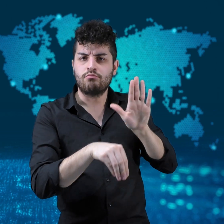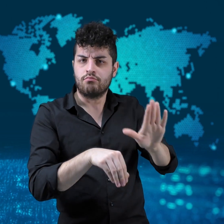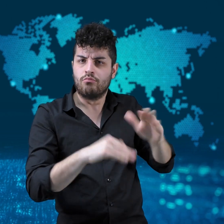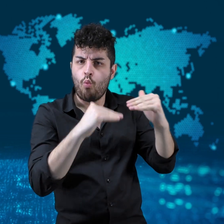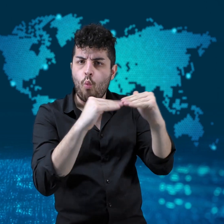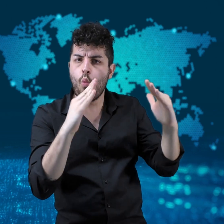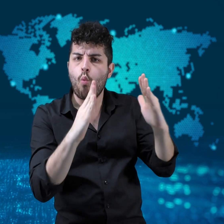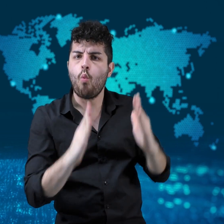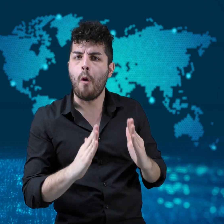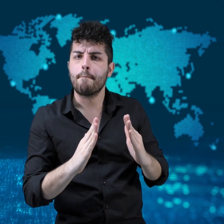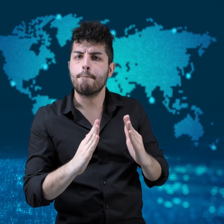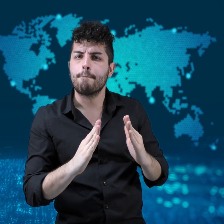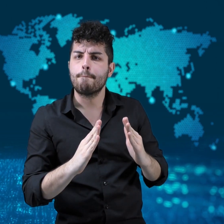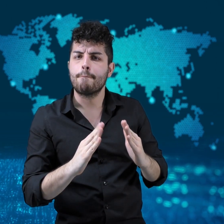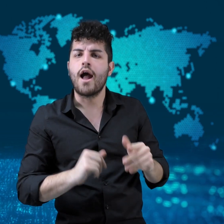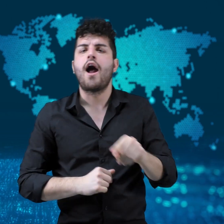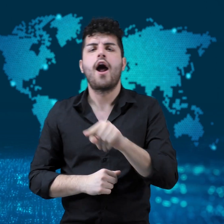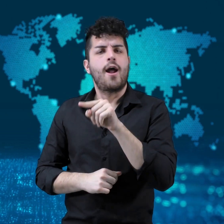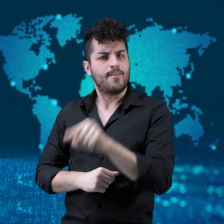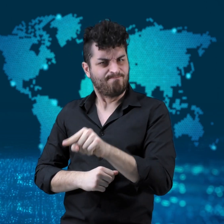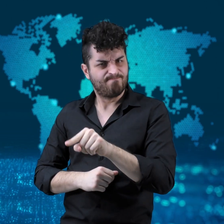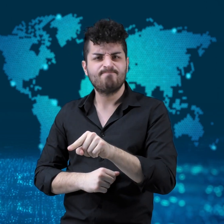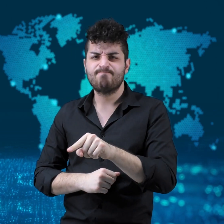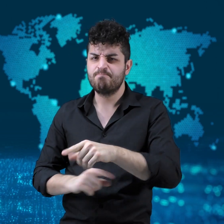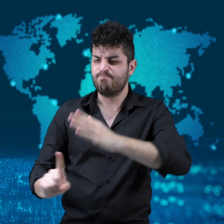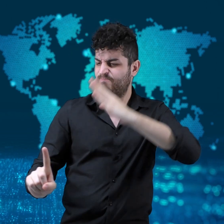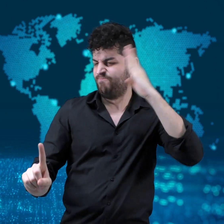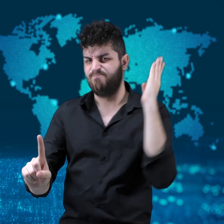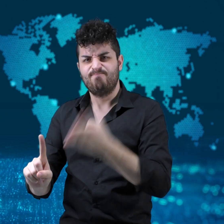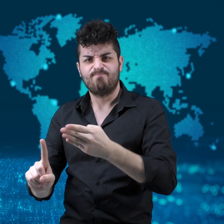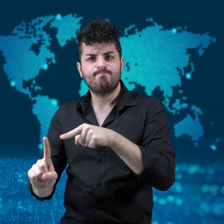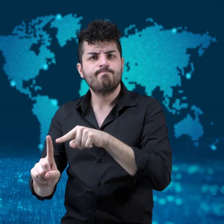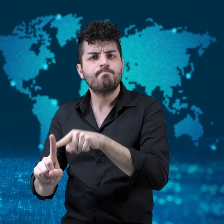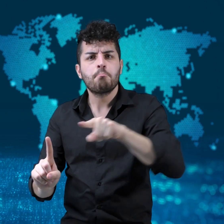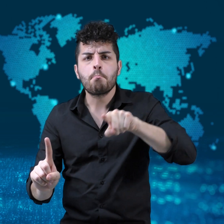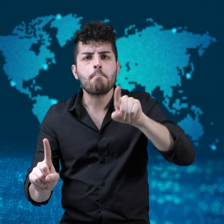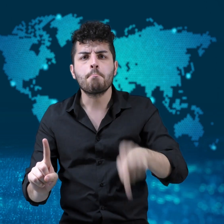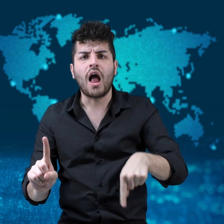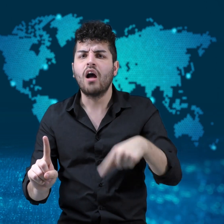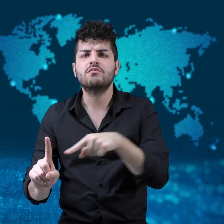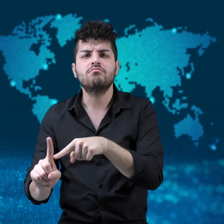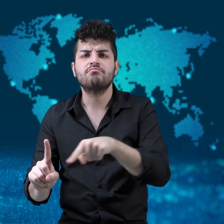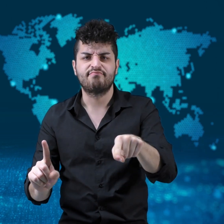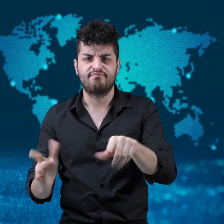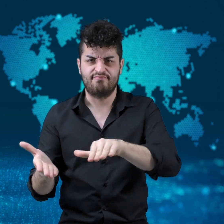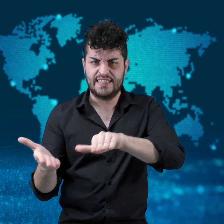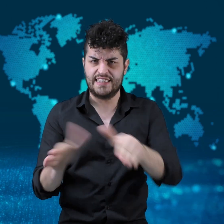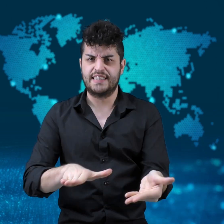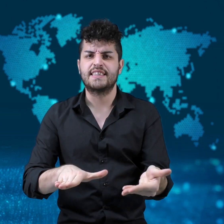He will remain on death row until his execution.